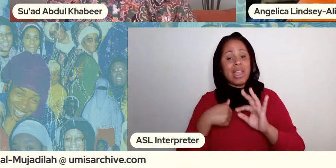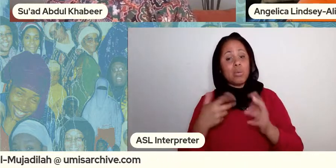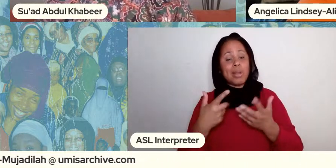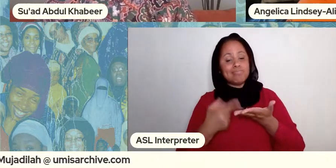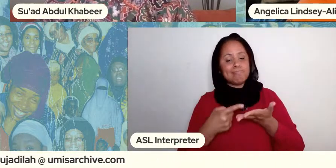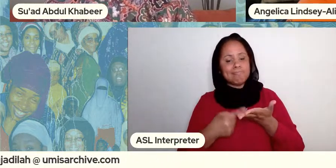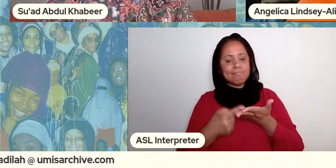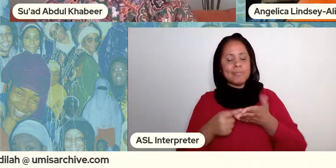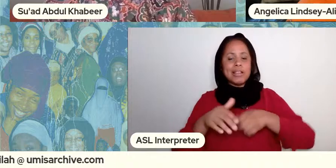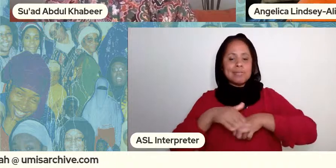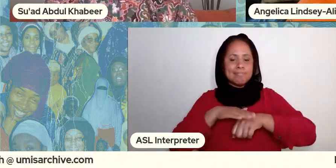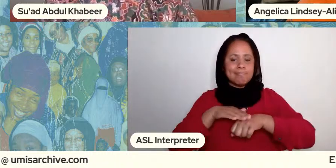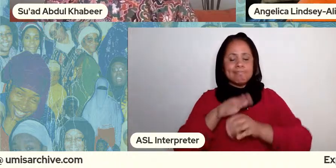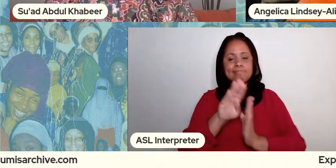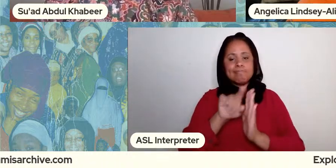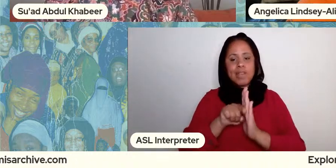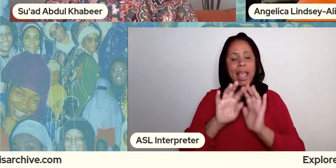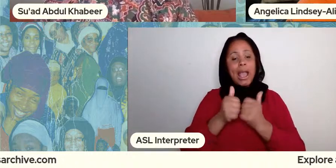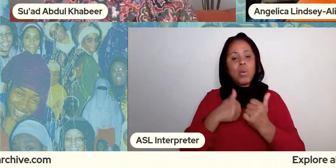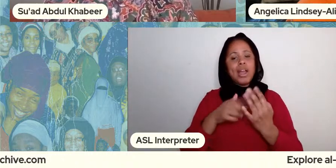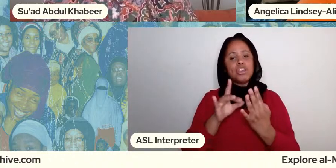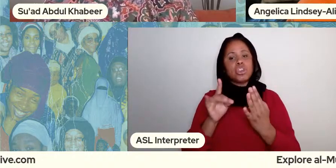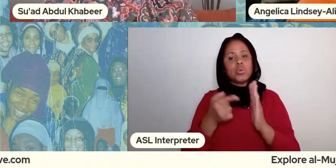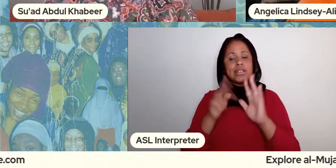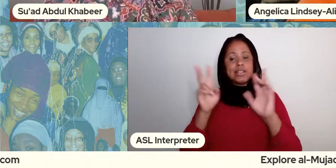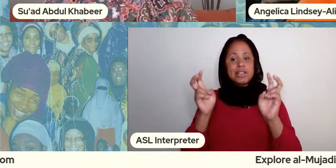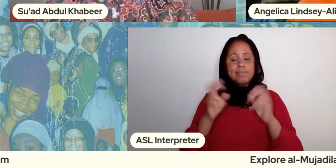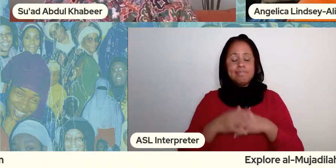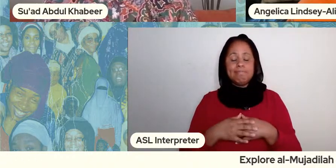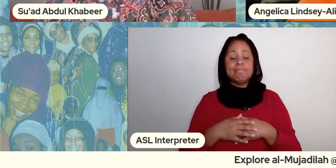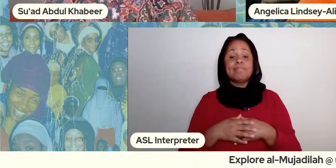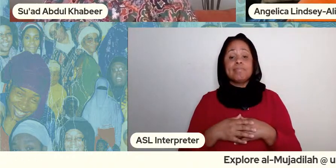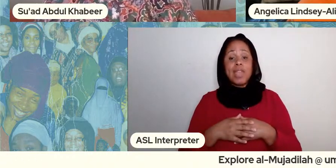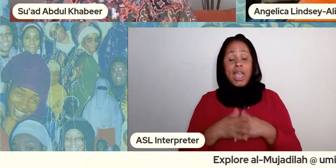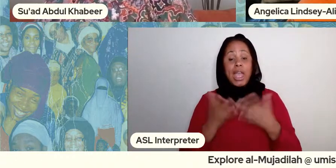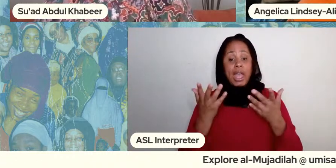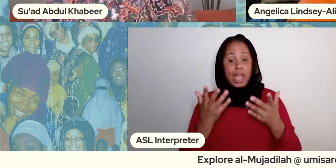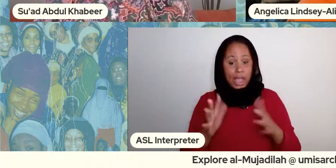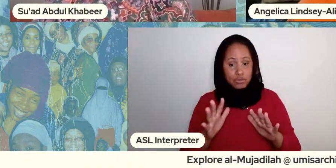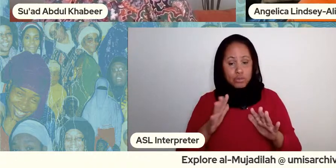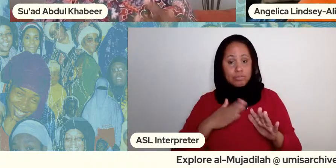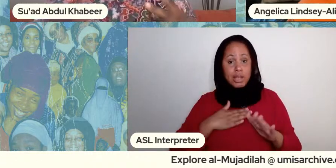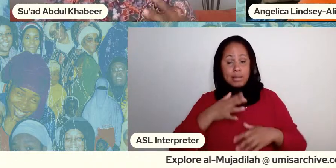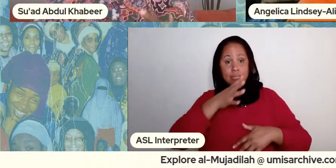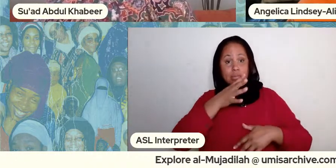i chose this theme so not too long after my mother passed away you know as you know louise archive is